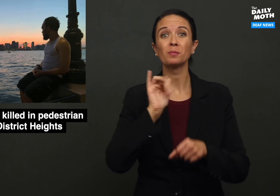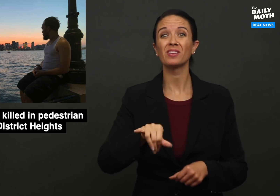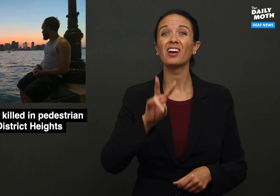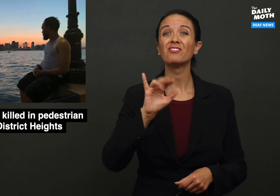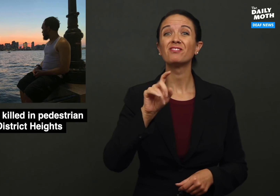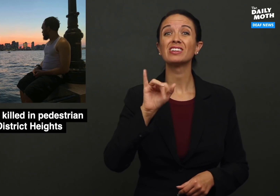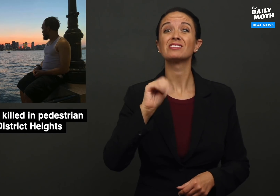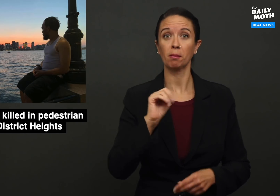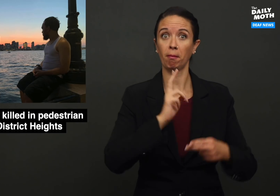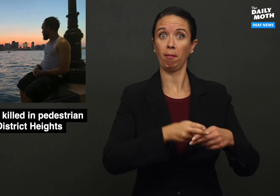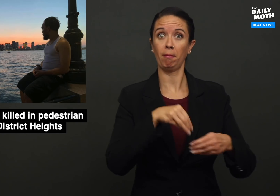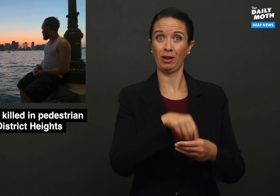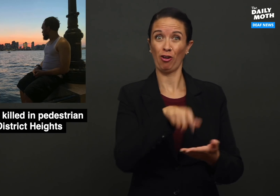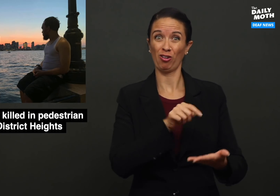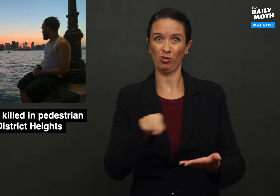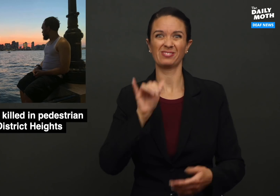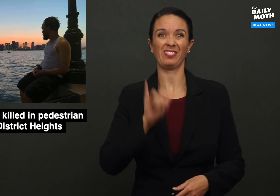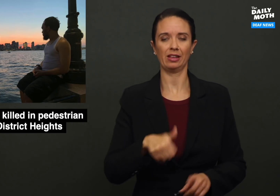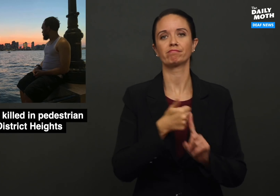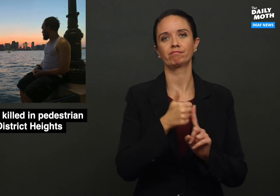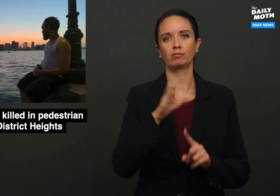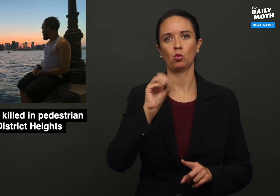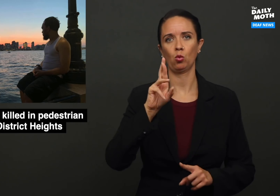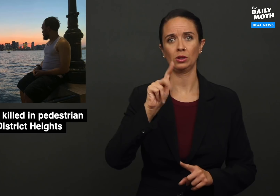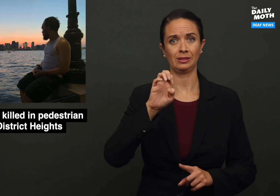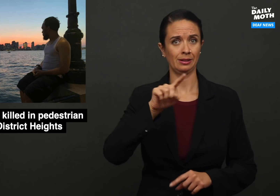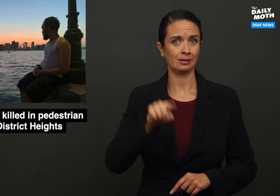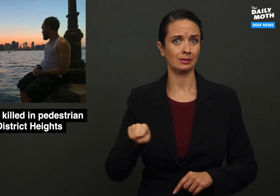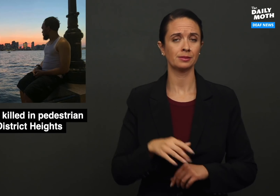the victim mentioned is Cortez.